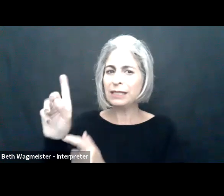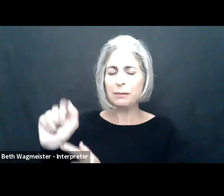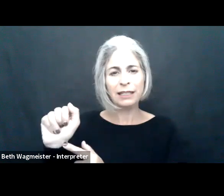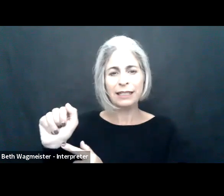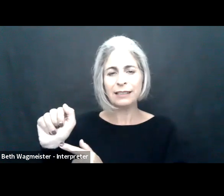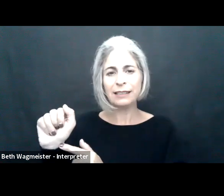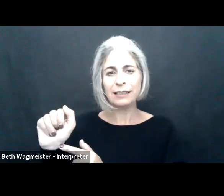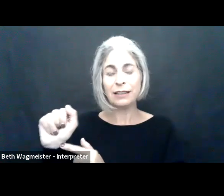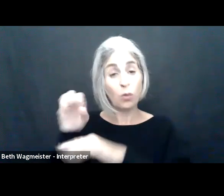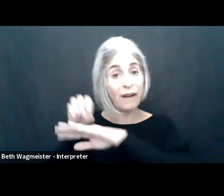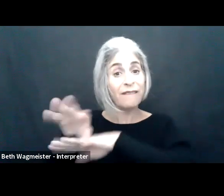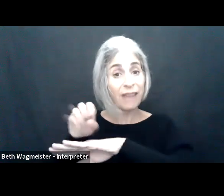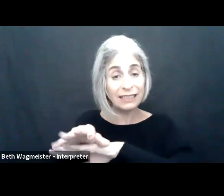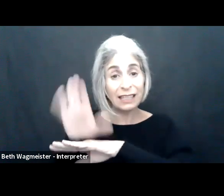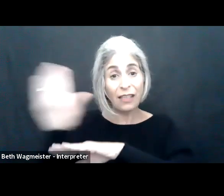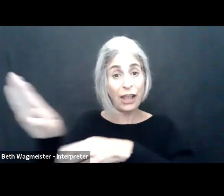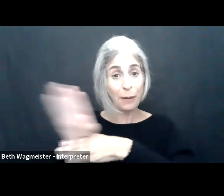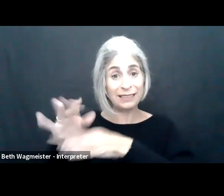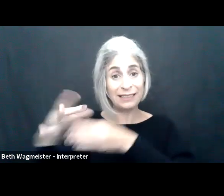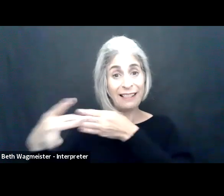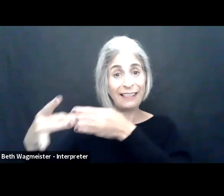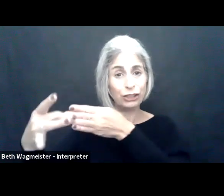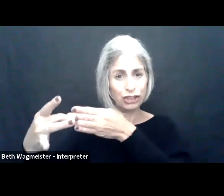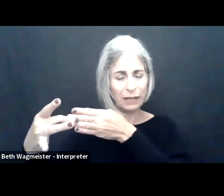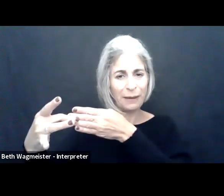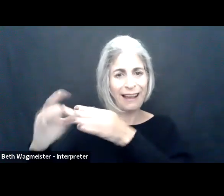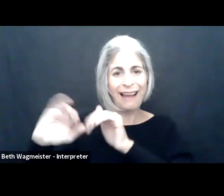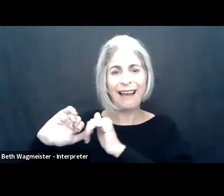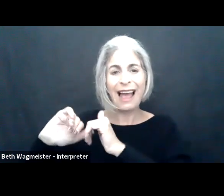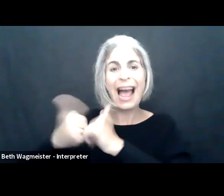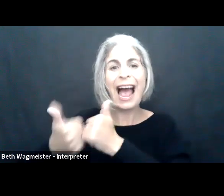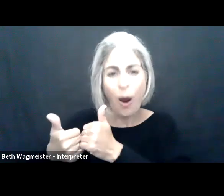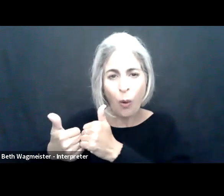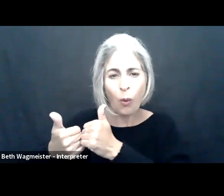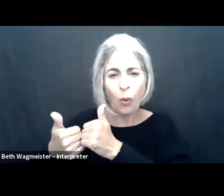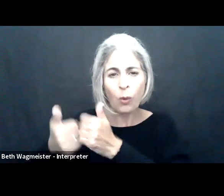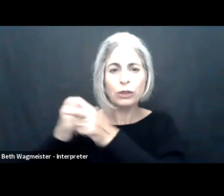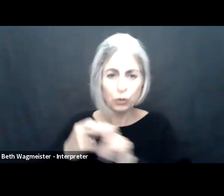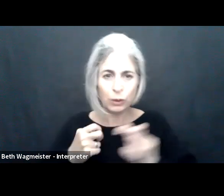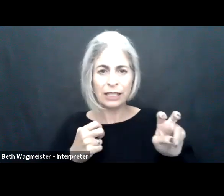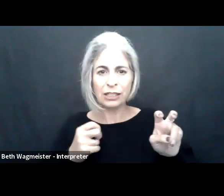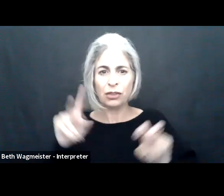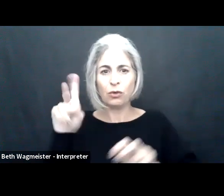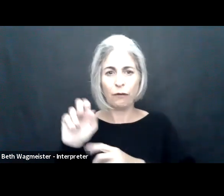organizations we work with that people with disabilities were actually advising their business leadership in how to